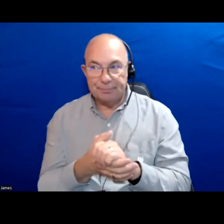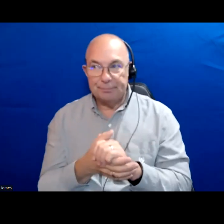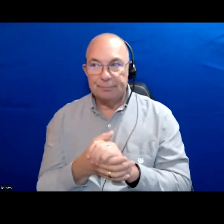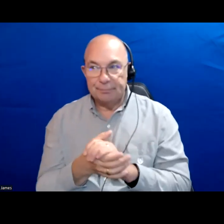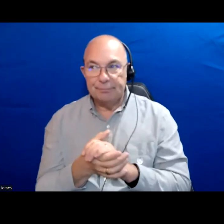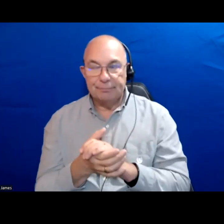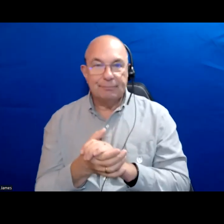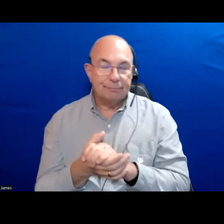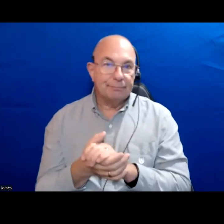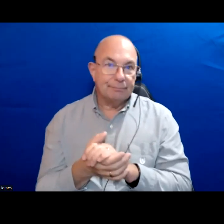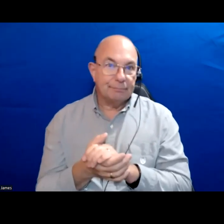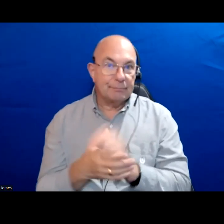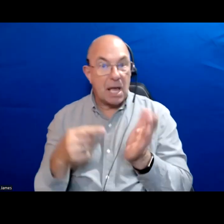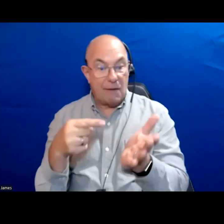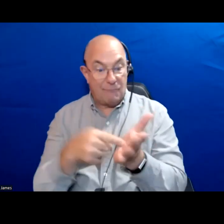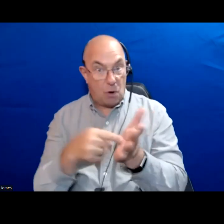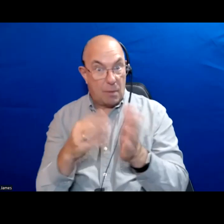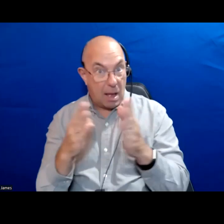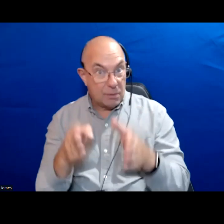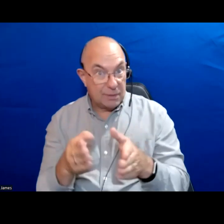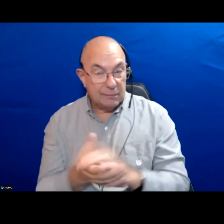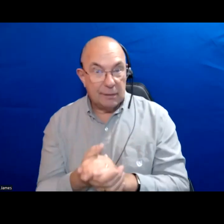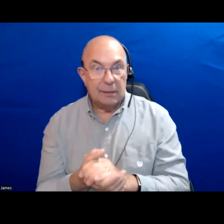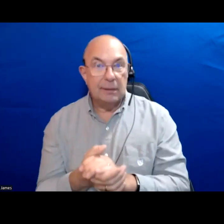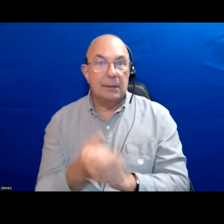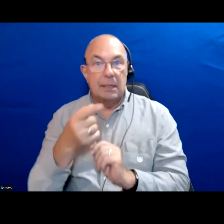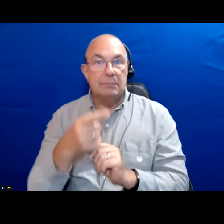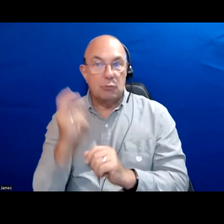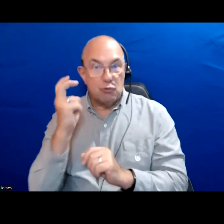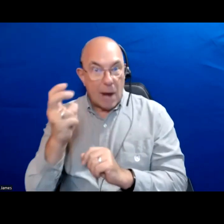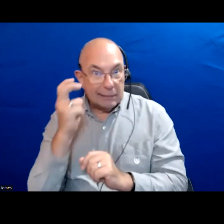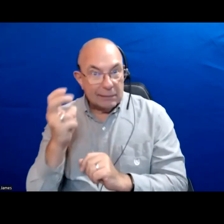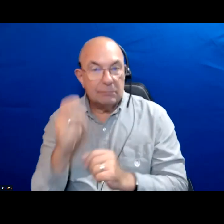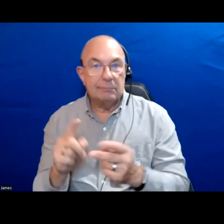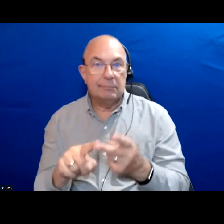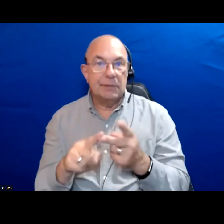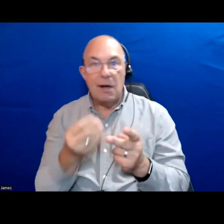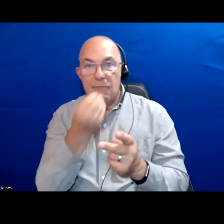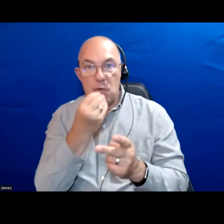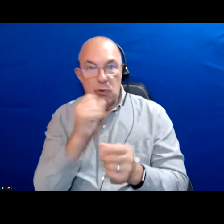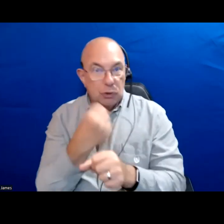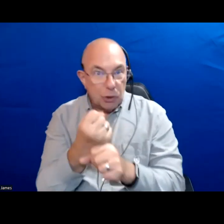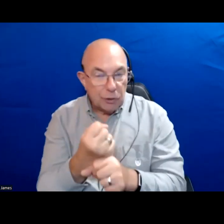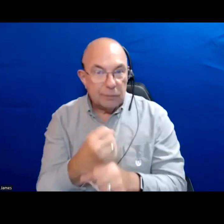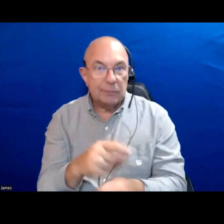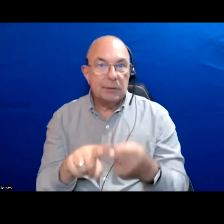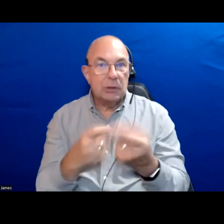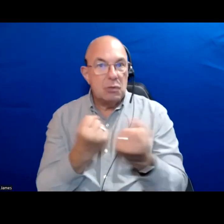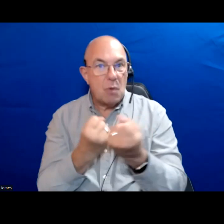So, affordable housing, public transit, food security, support for the most marginalized